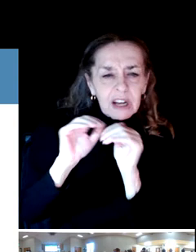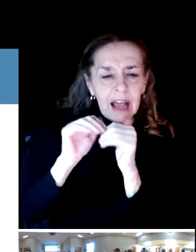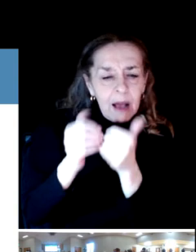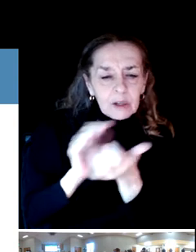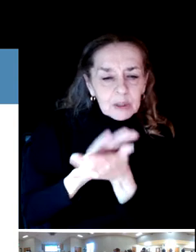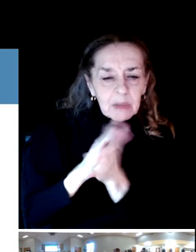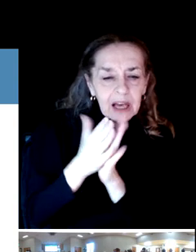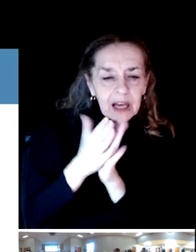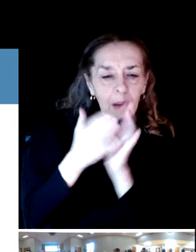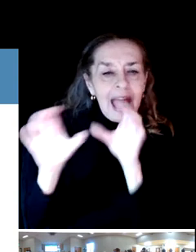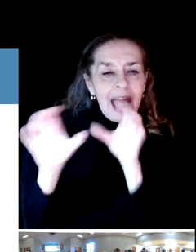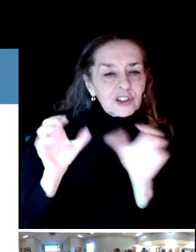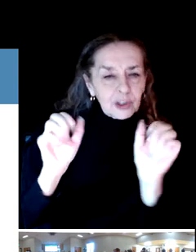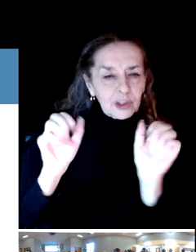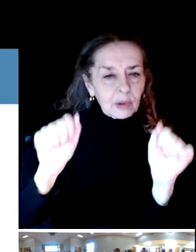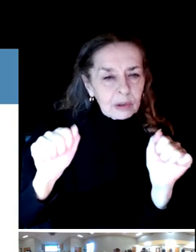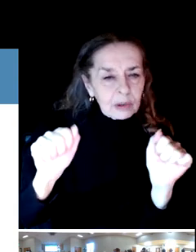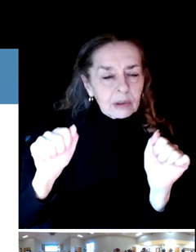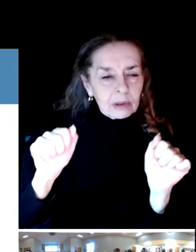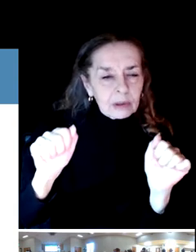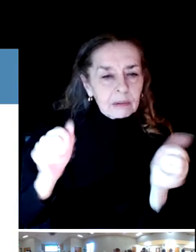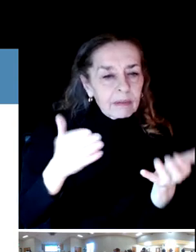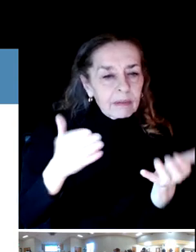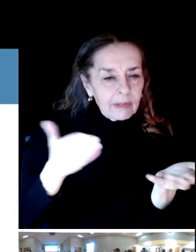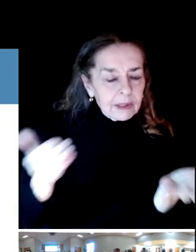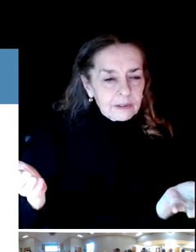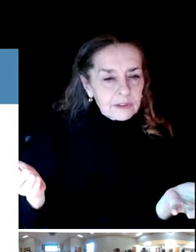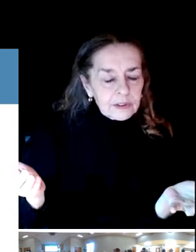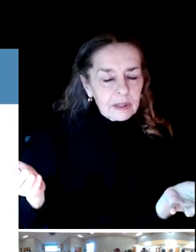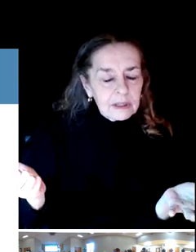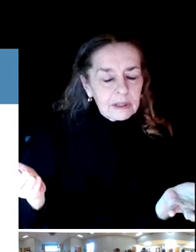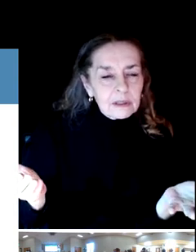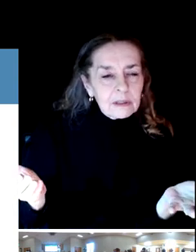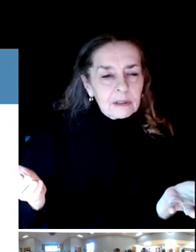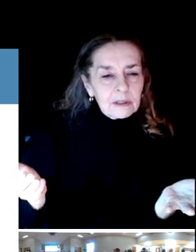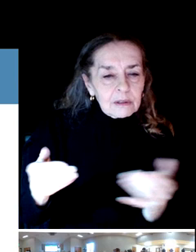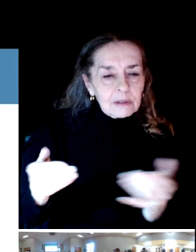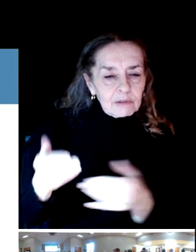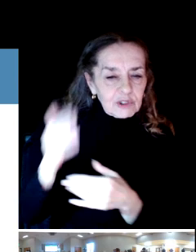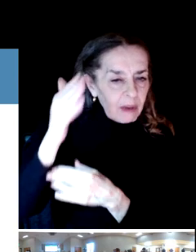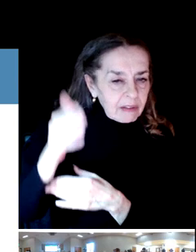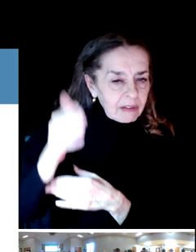So for the first time in this process, we'll start looking at what we call visioning.